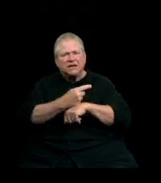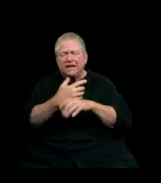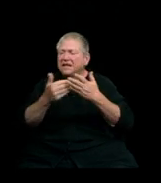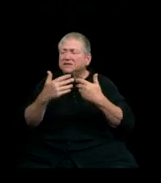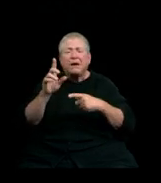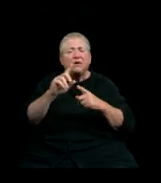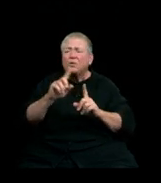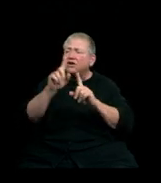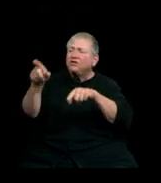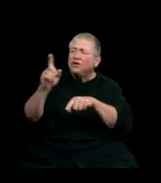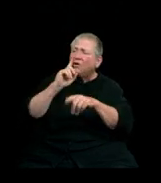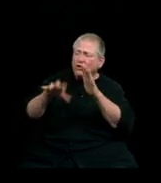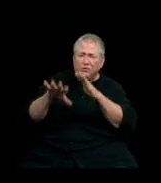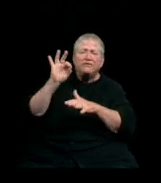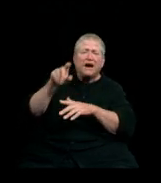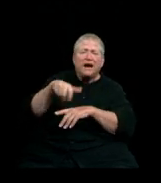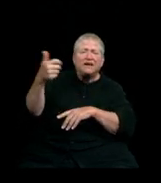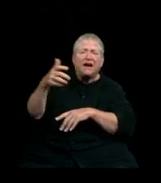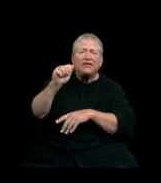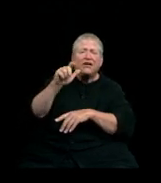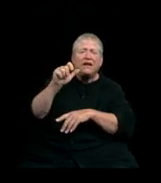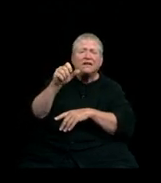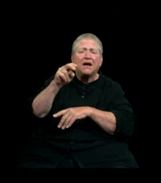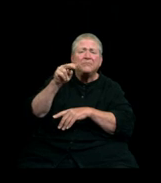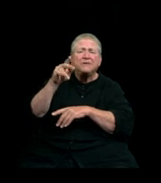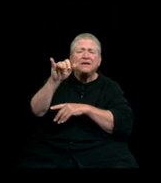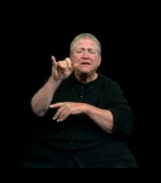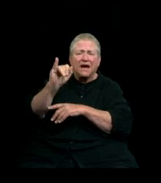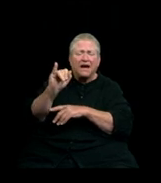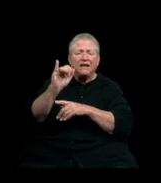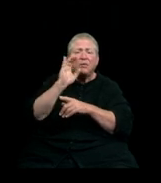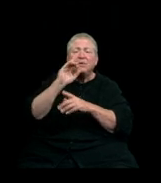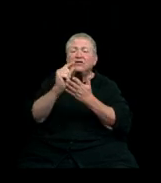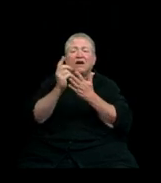you’ll find fellow alumni with graduates residing in all 50 states